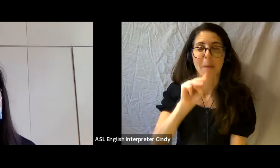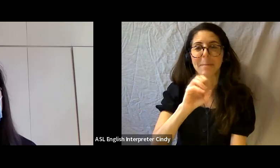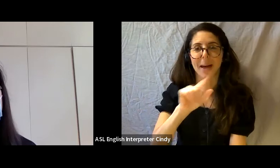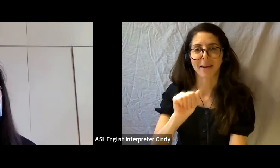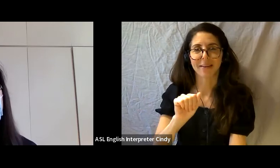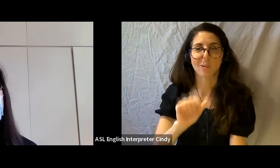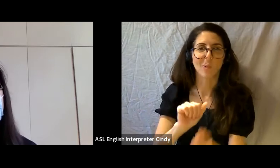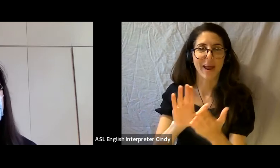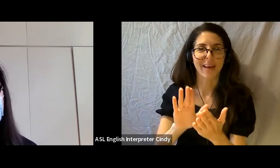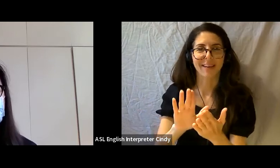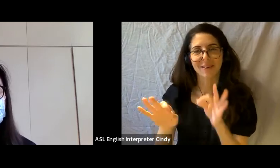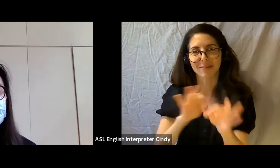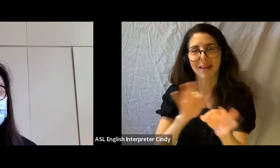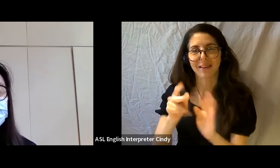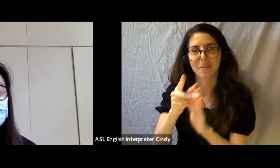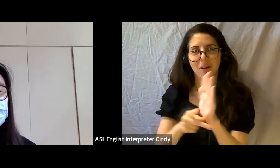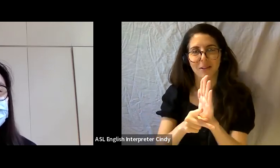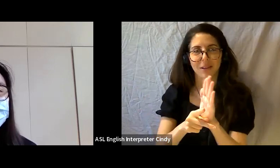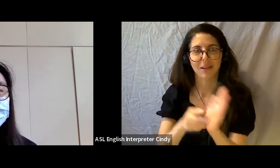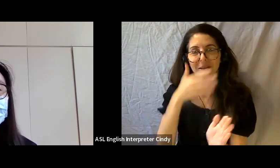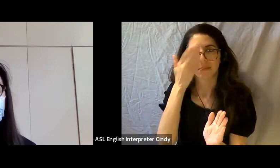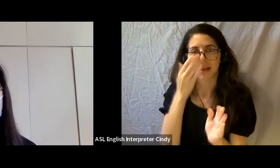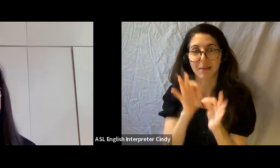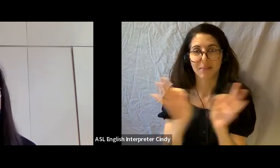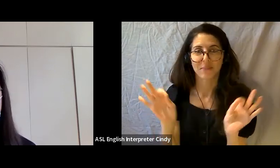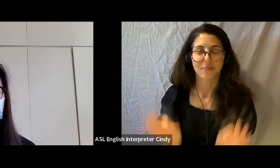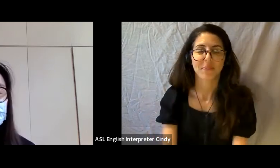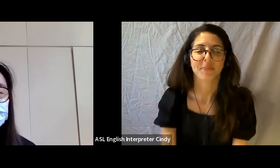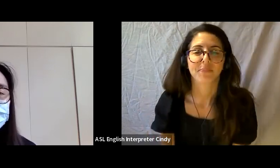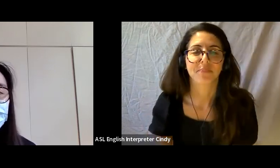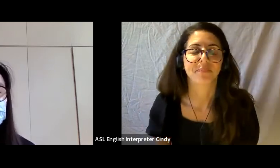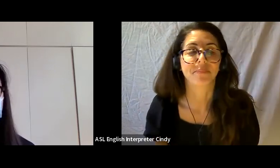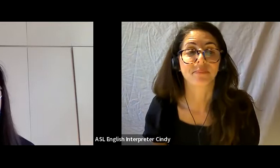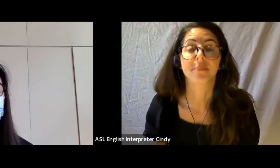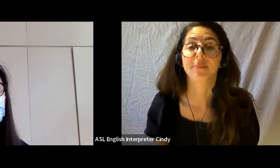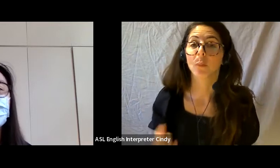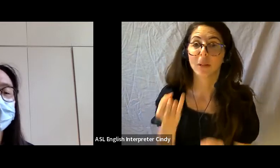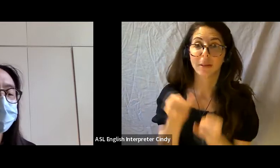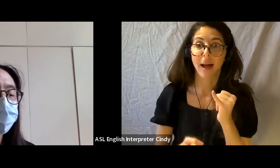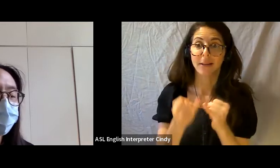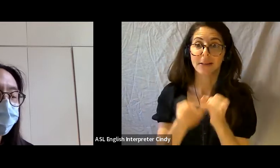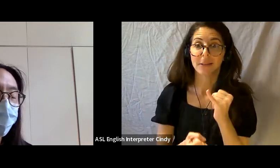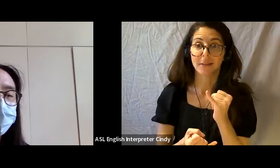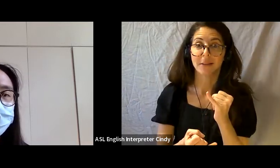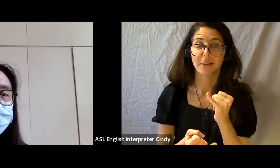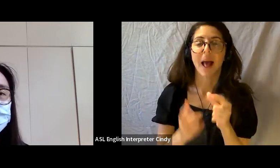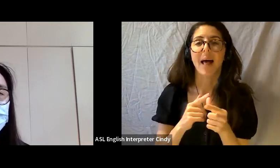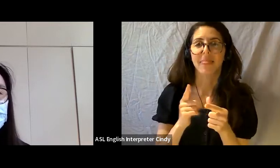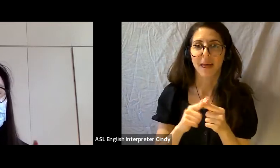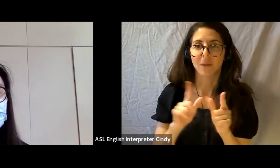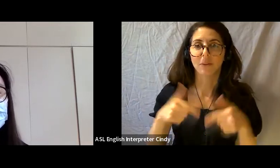one last work, and we'll get to questions